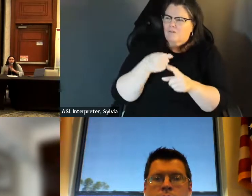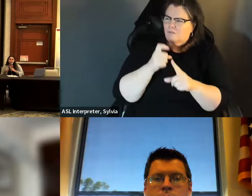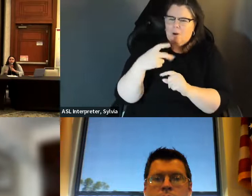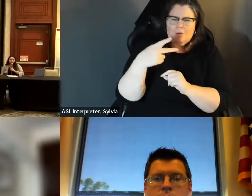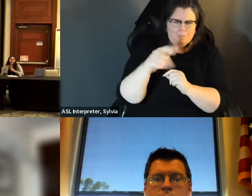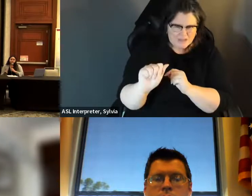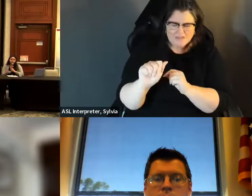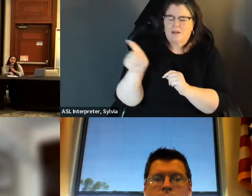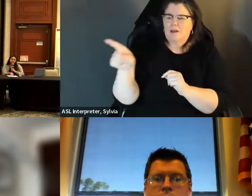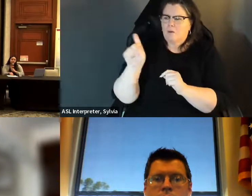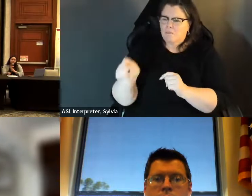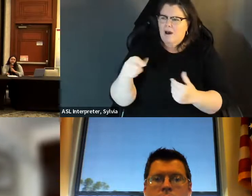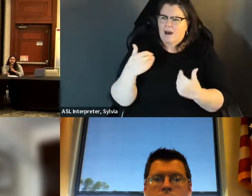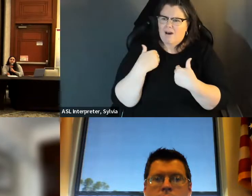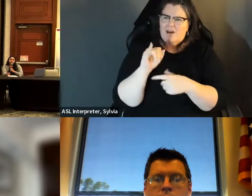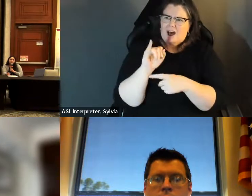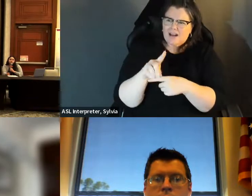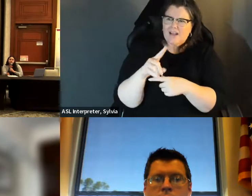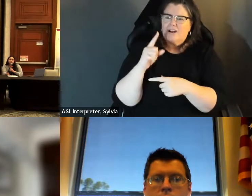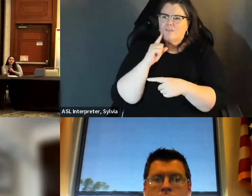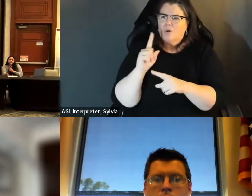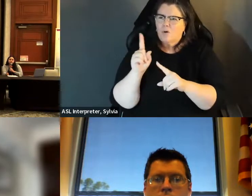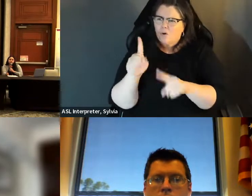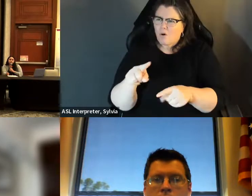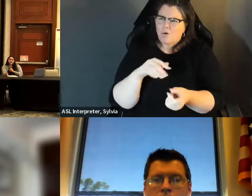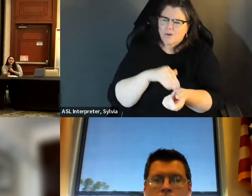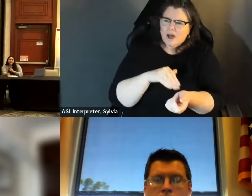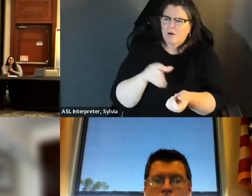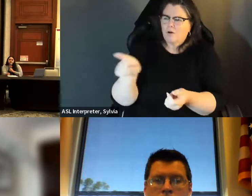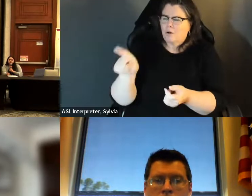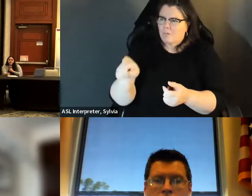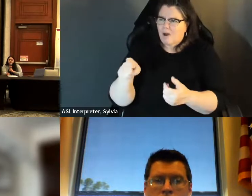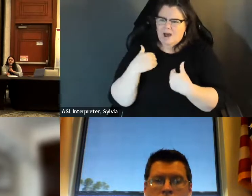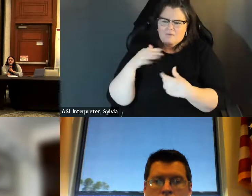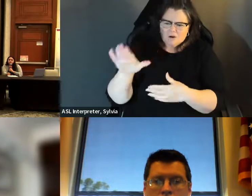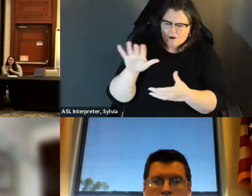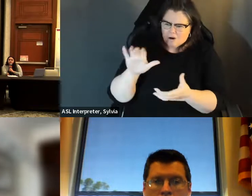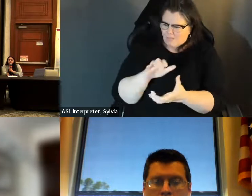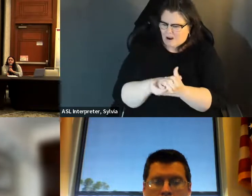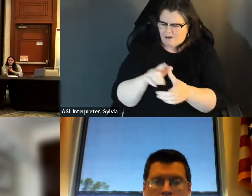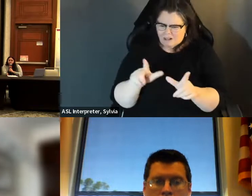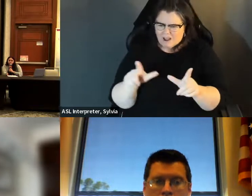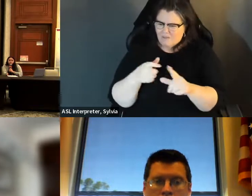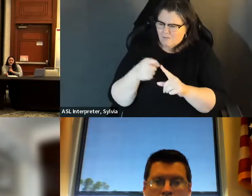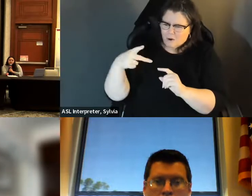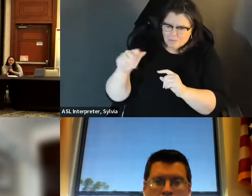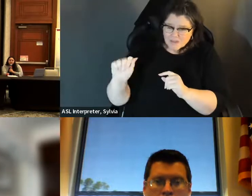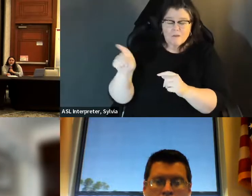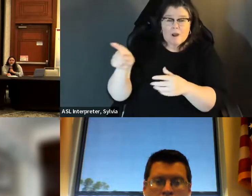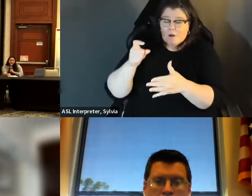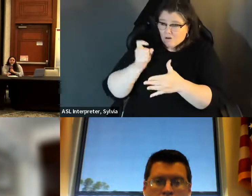that you was in Pennsylvania who really needed her ID to be able to go to the doctor and she had to get